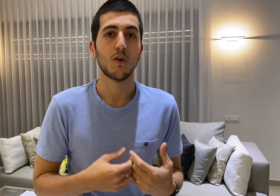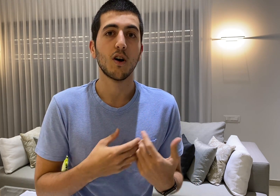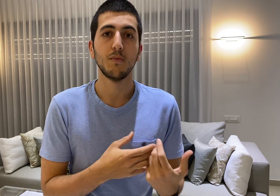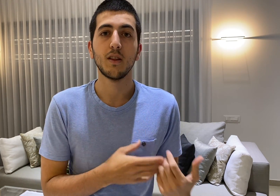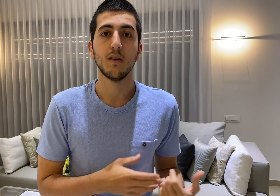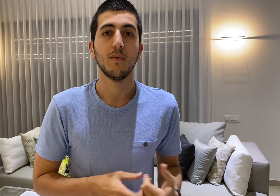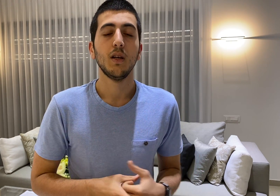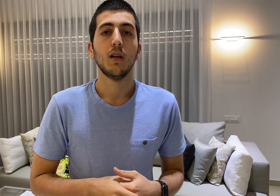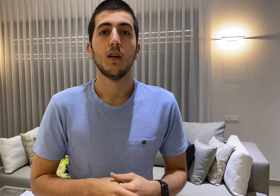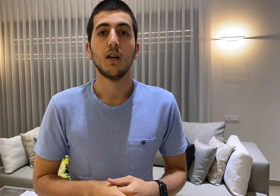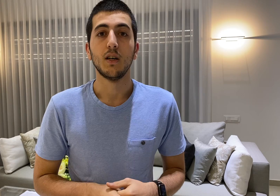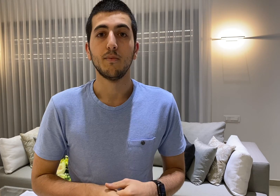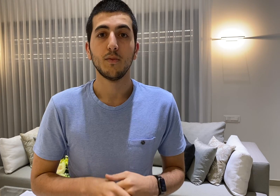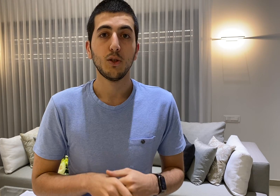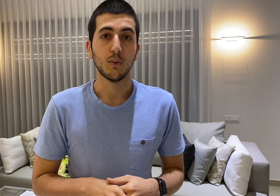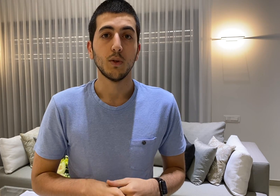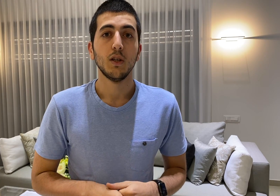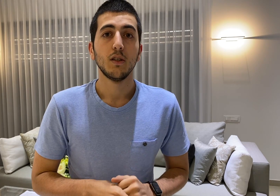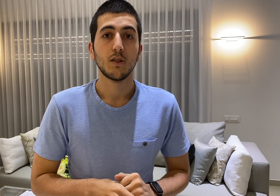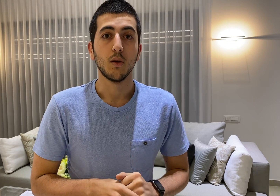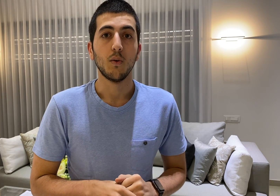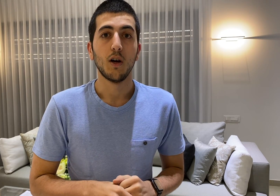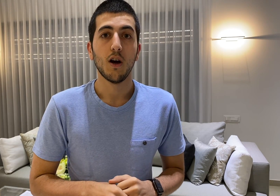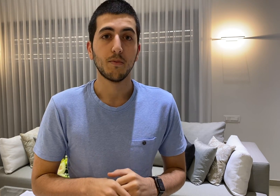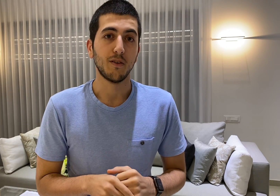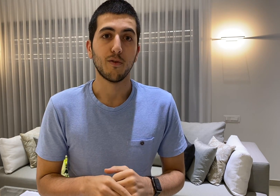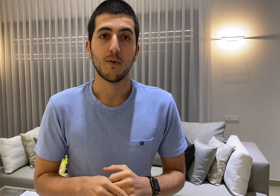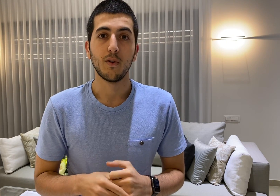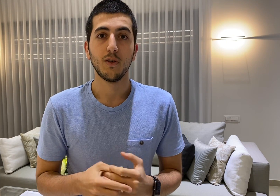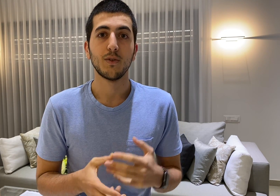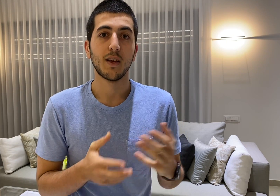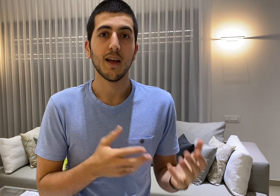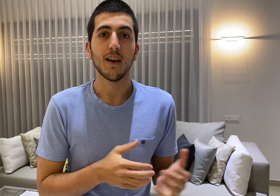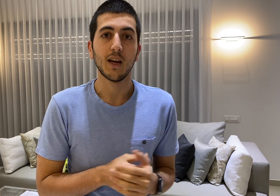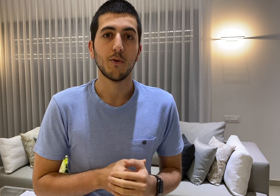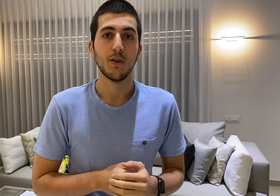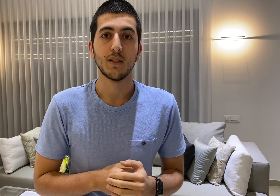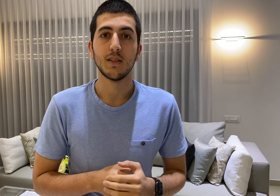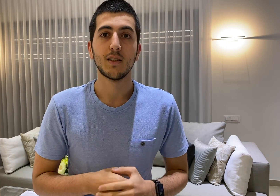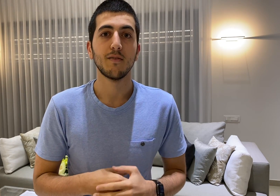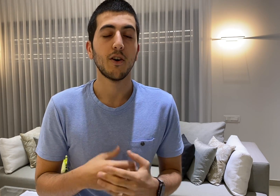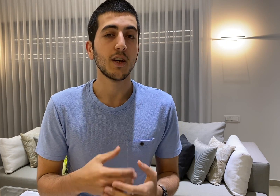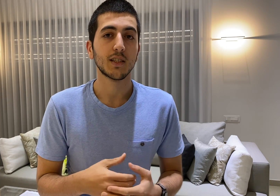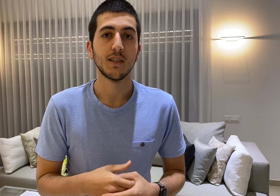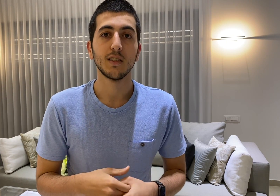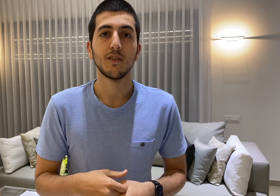augment them too so I opted for using that library as it's very extensive and